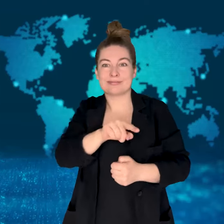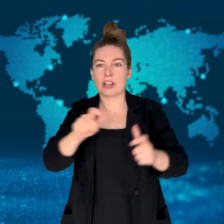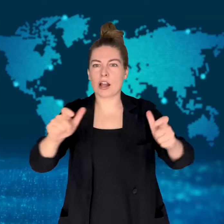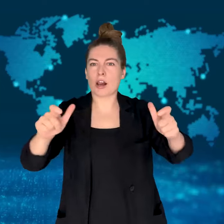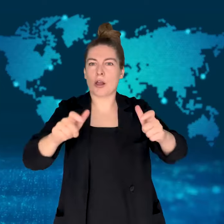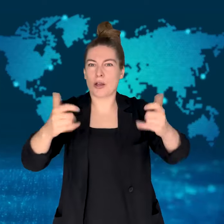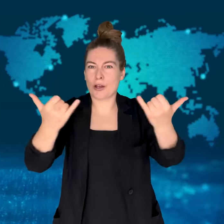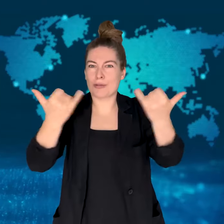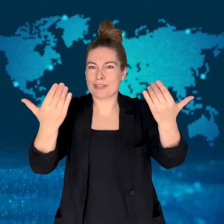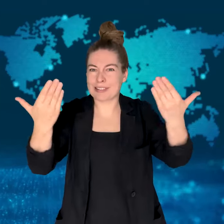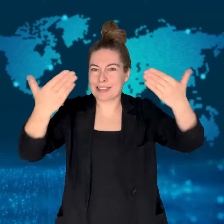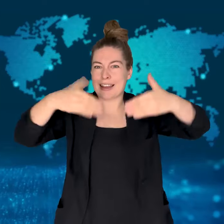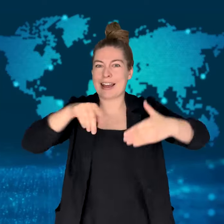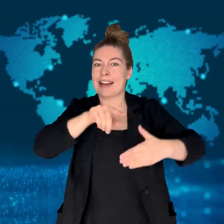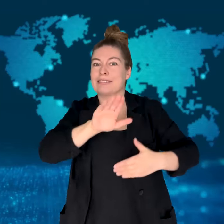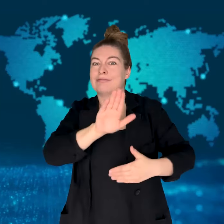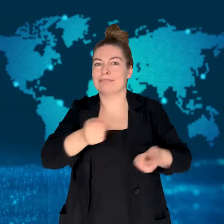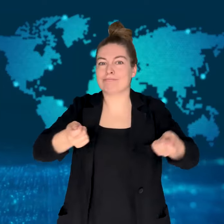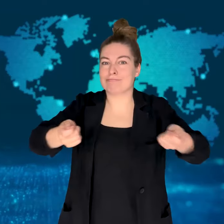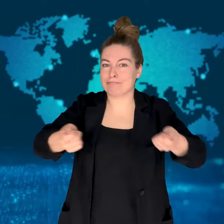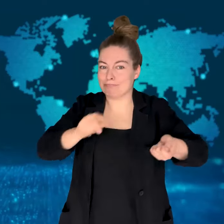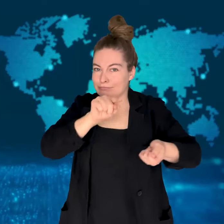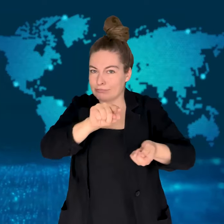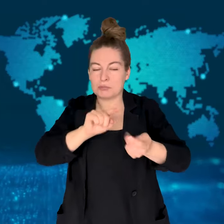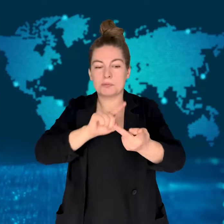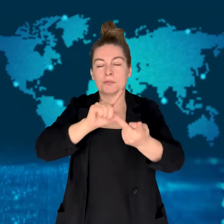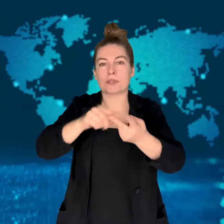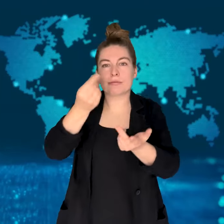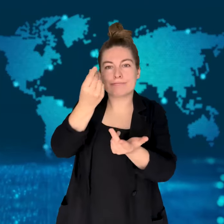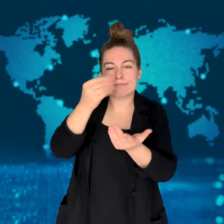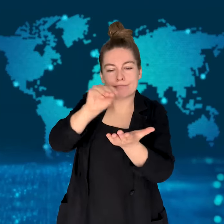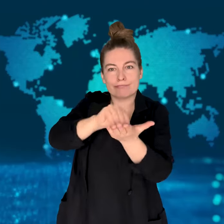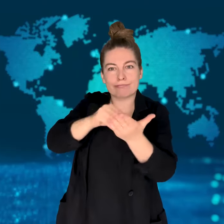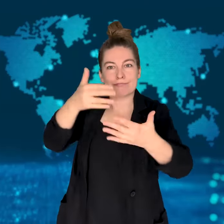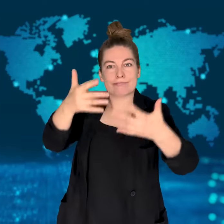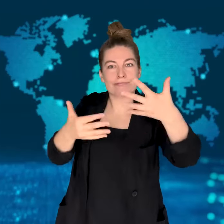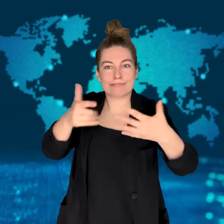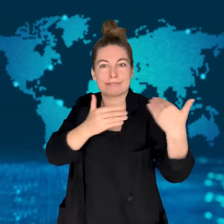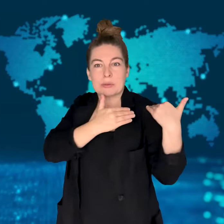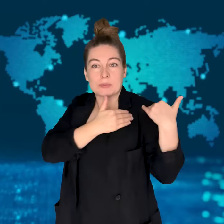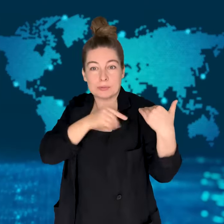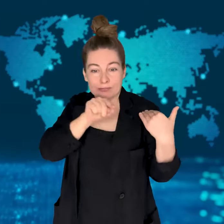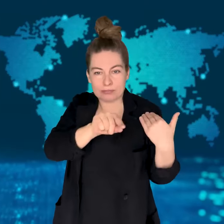The person responsible for the metal workers doing